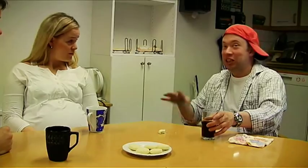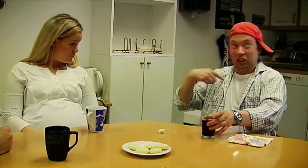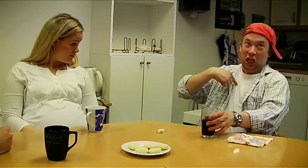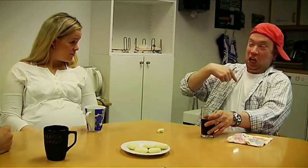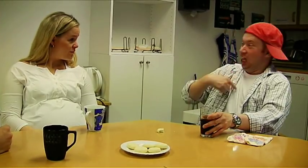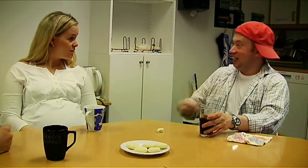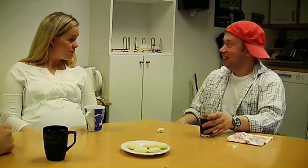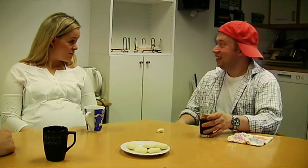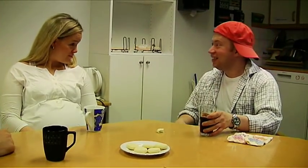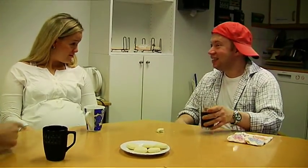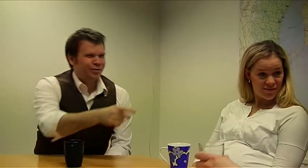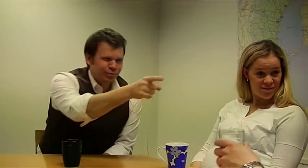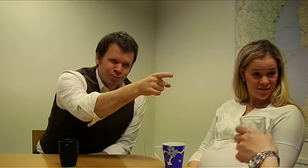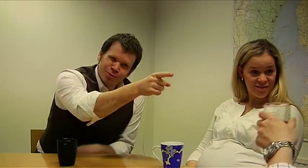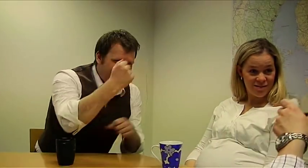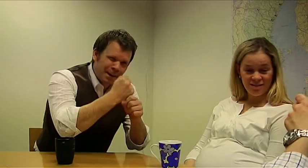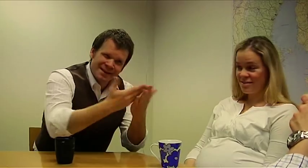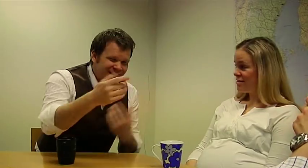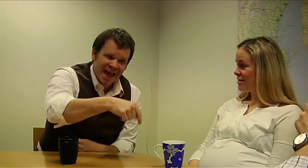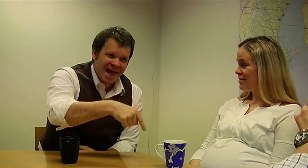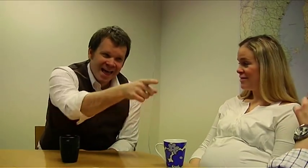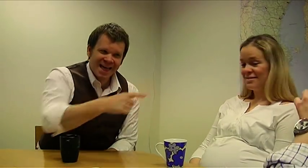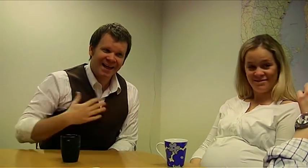Me? You aren't working here!